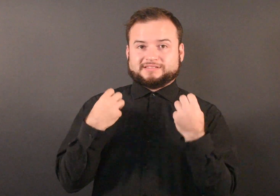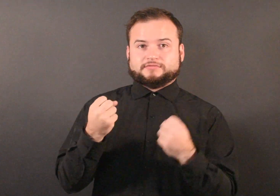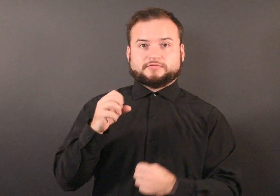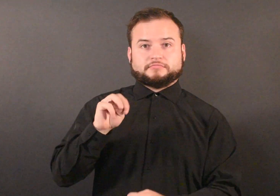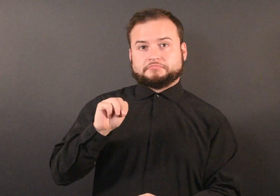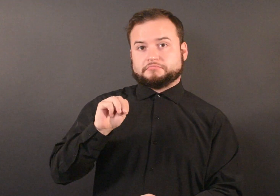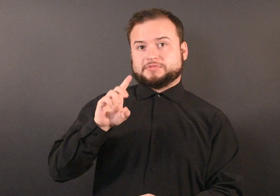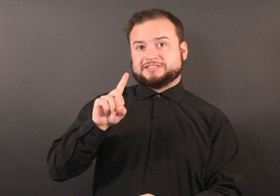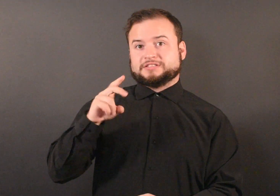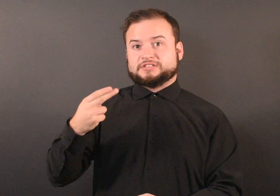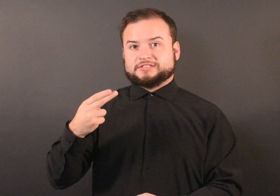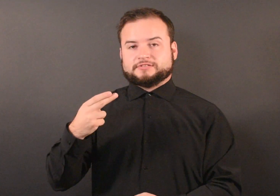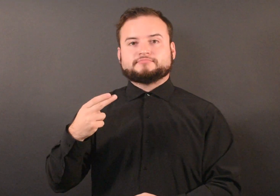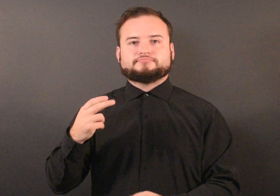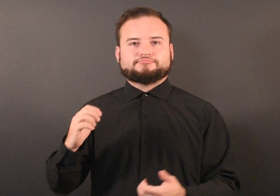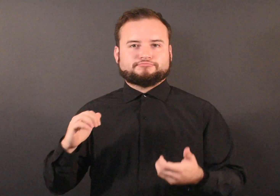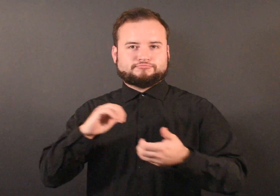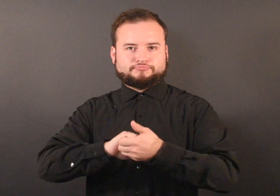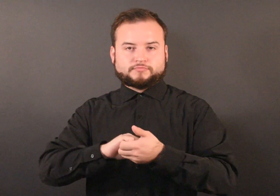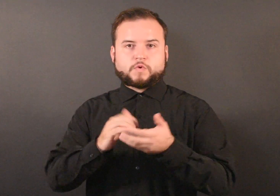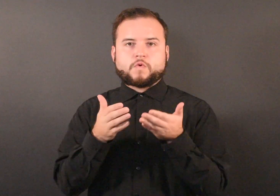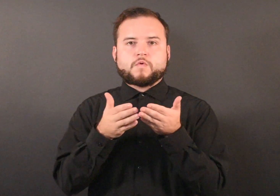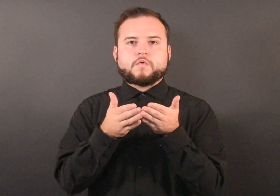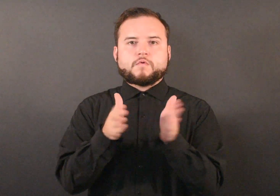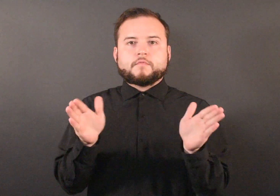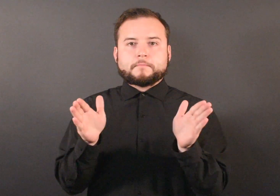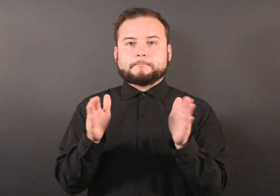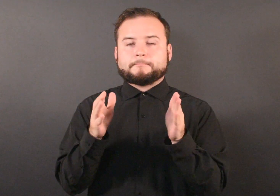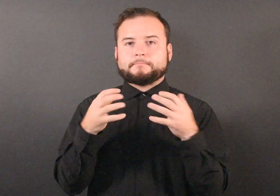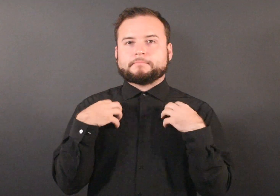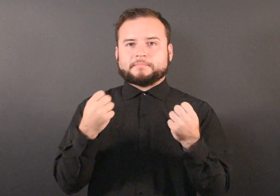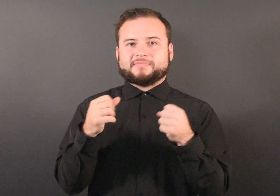The Minnesota Department of Health (MDH) is working with local public health agencies